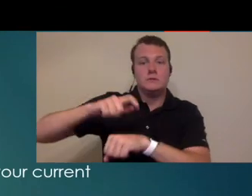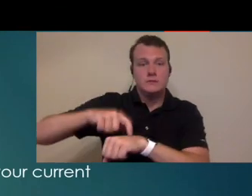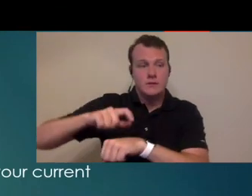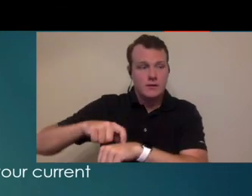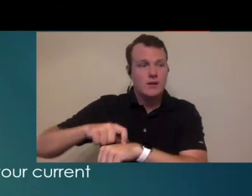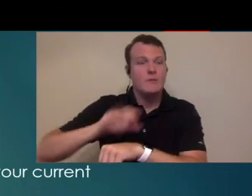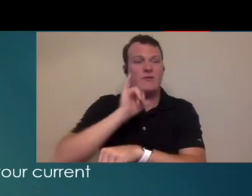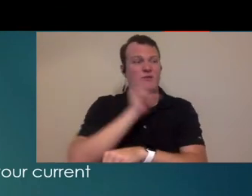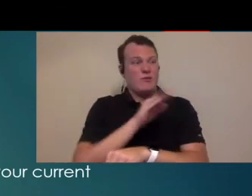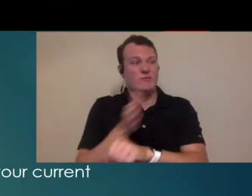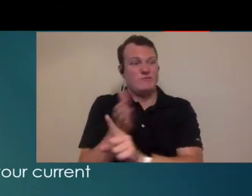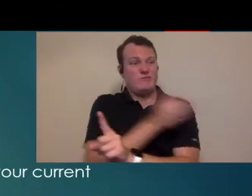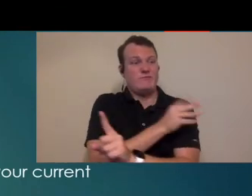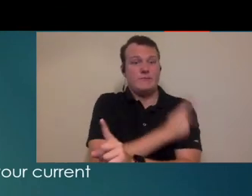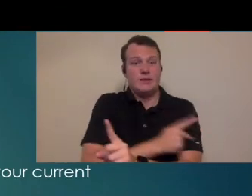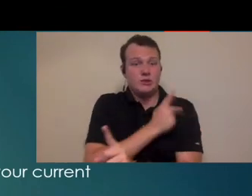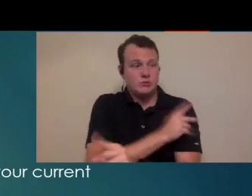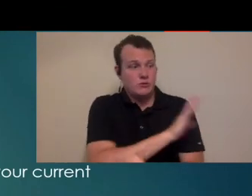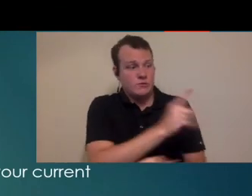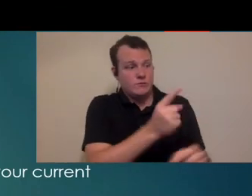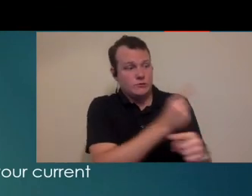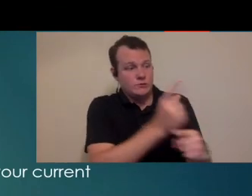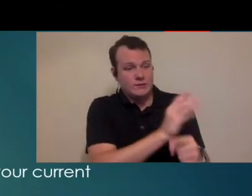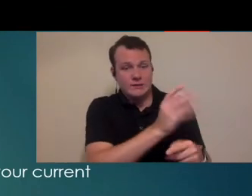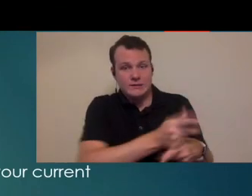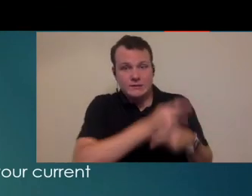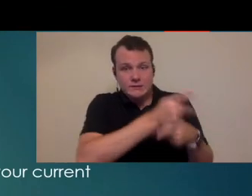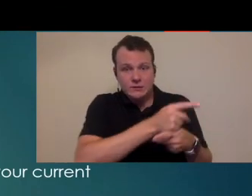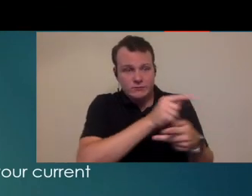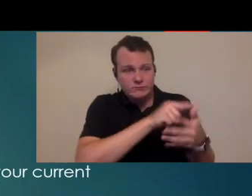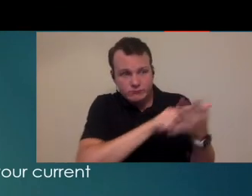time that you can maintain all of the routine maintenance that that's